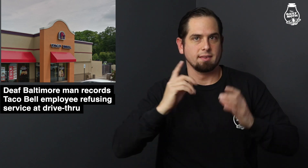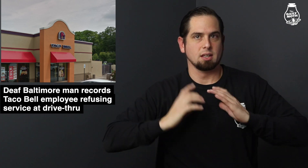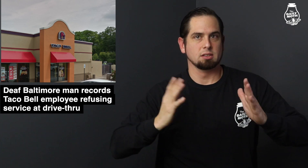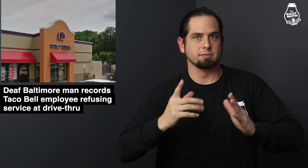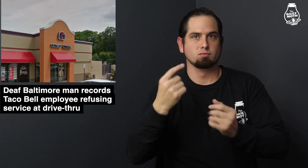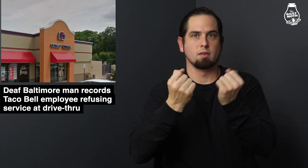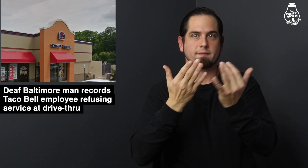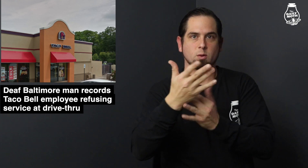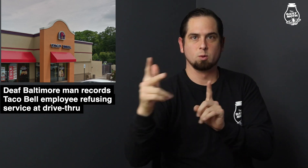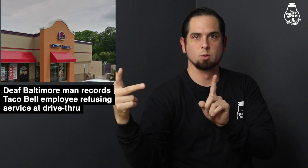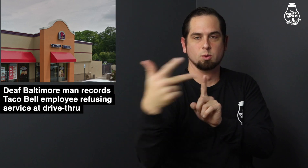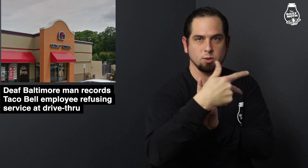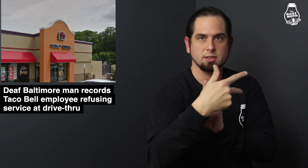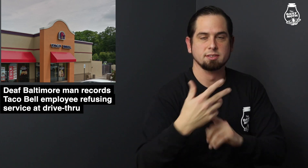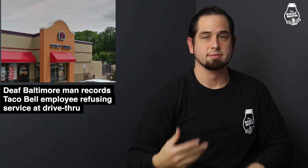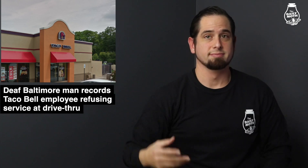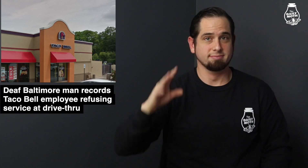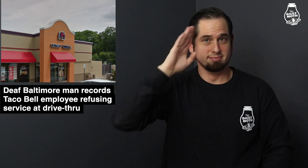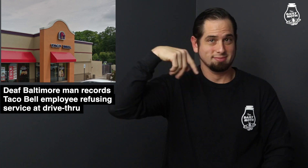deaf customers at the drive-thru location.